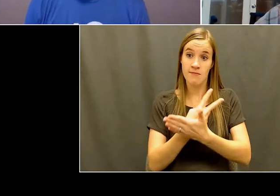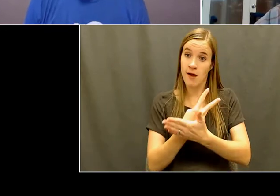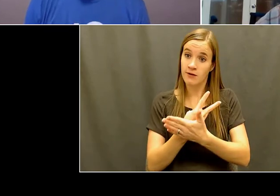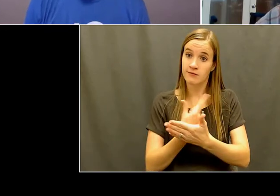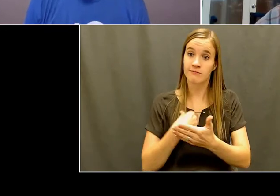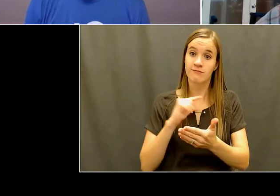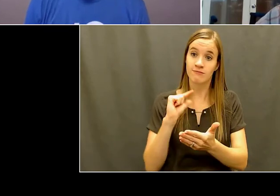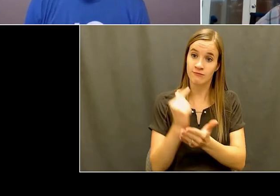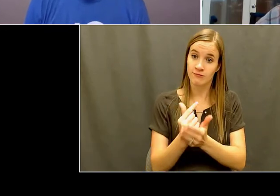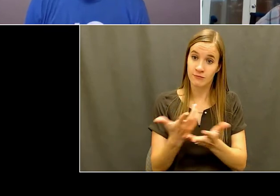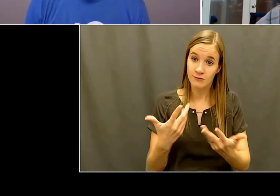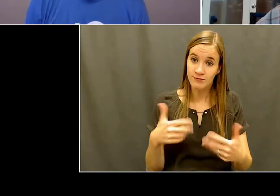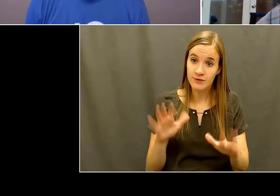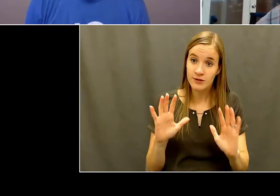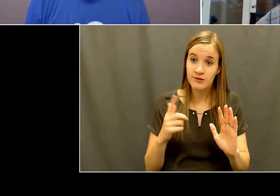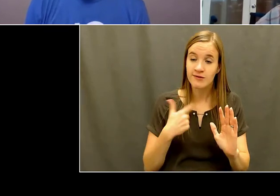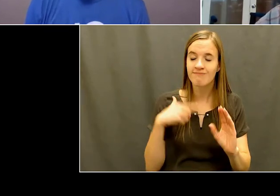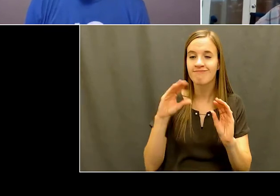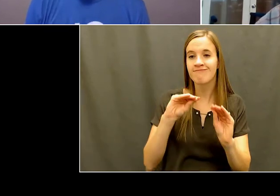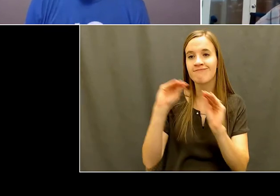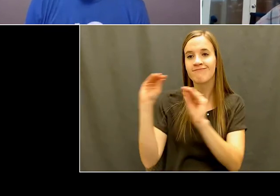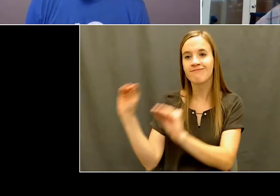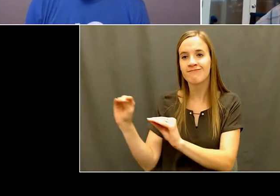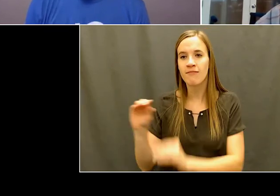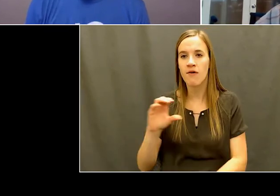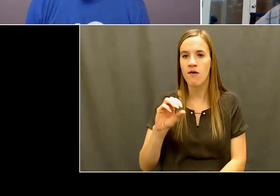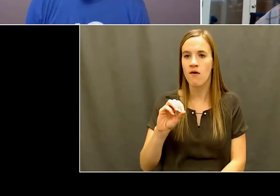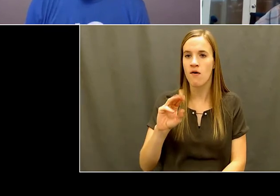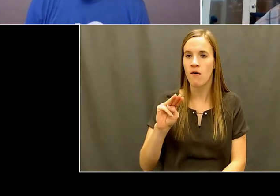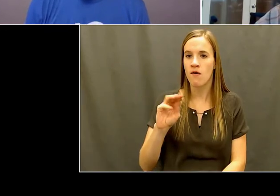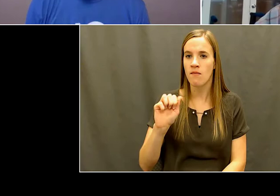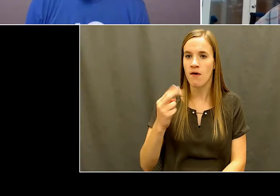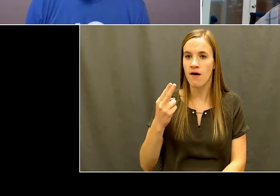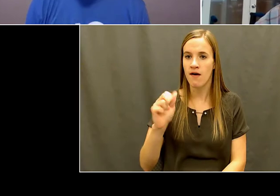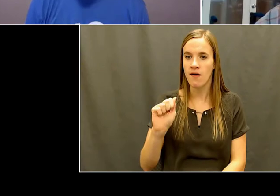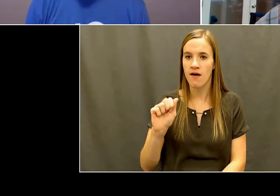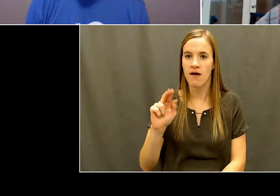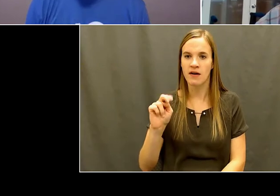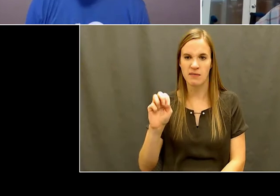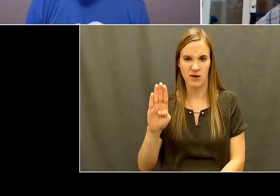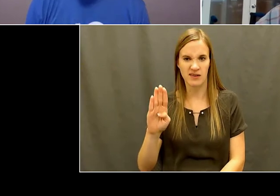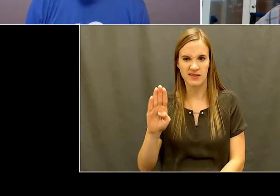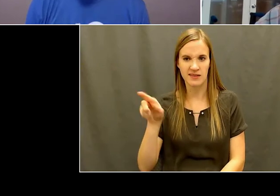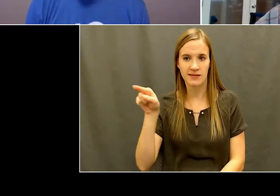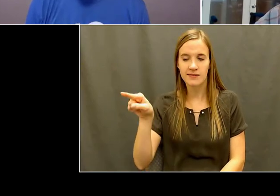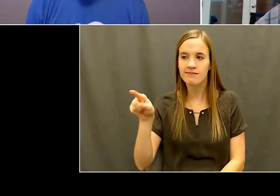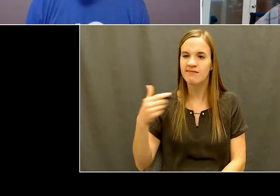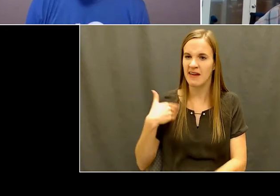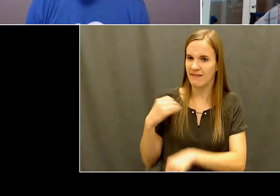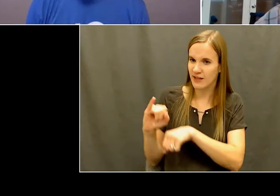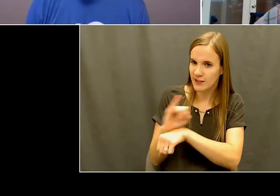to, I moved to Omaha and I was where I did my internship and then I got a job there and I was there for a couple three